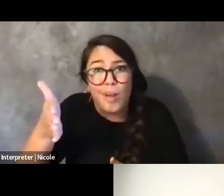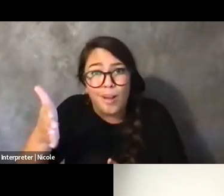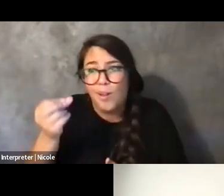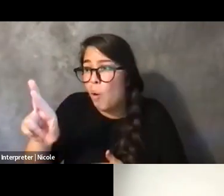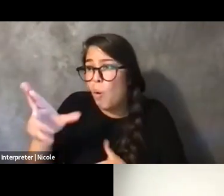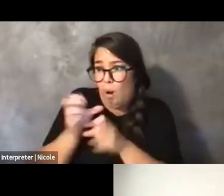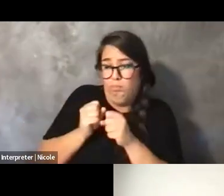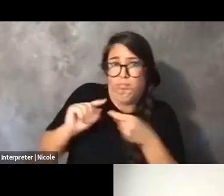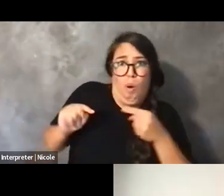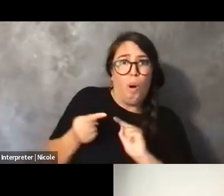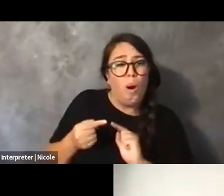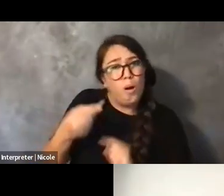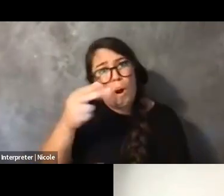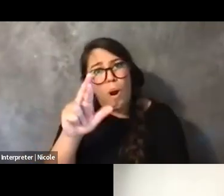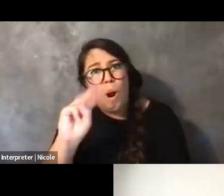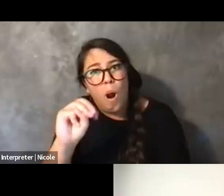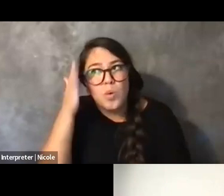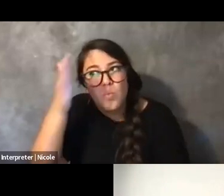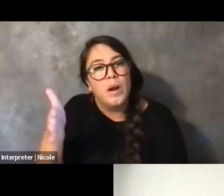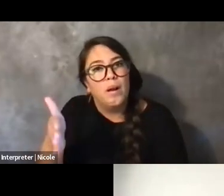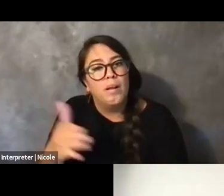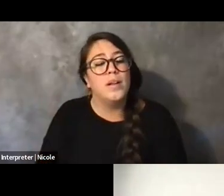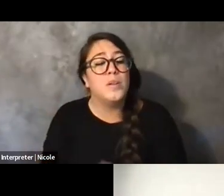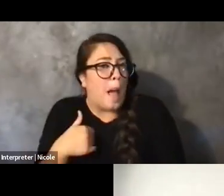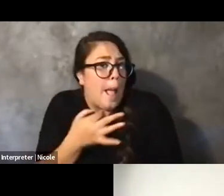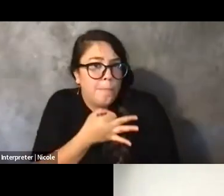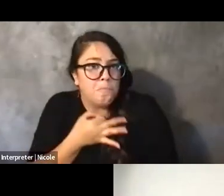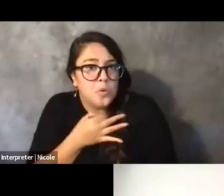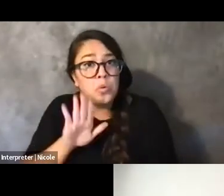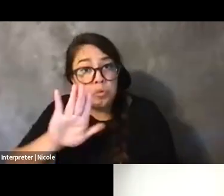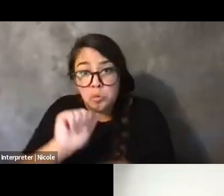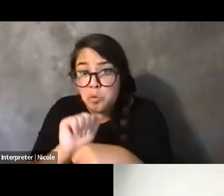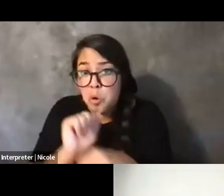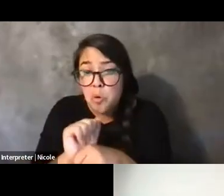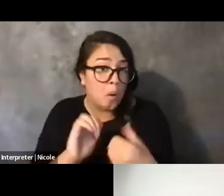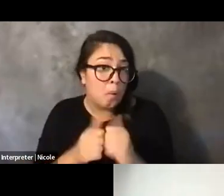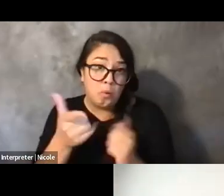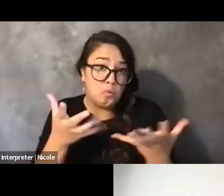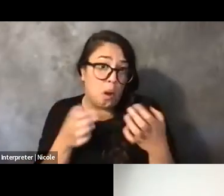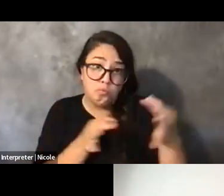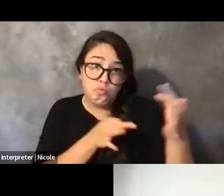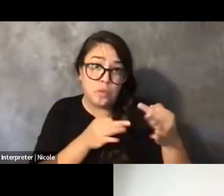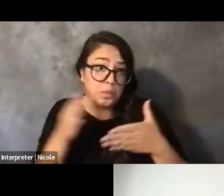I'm curious if either in your work in ways that you want to share here or other people's work,